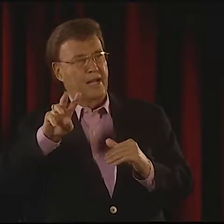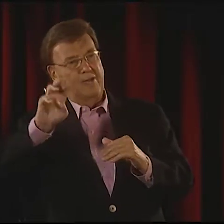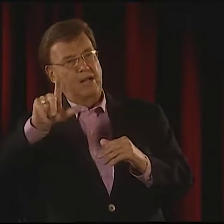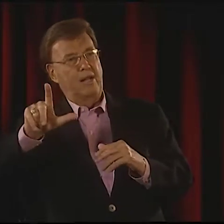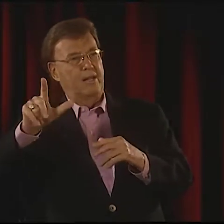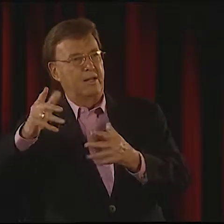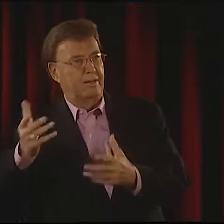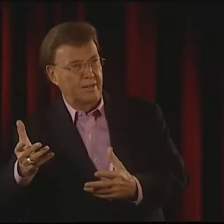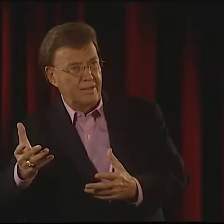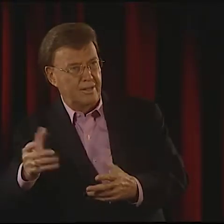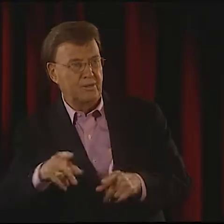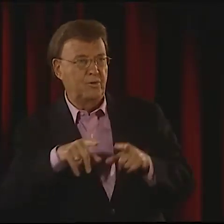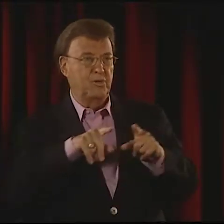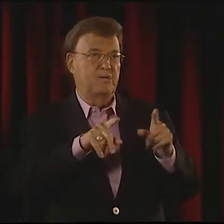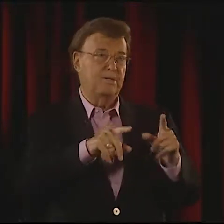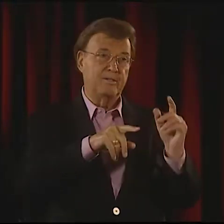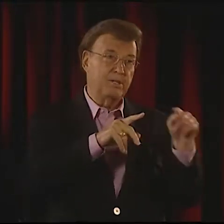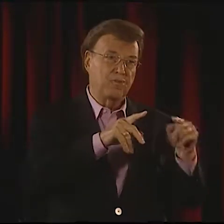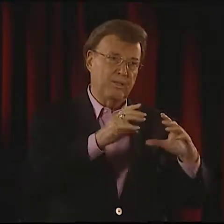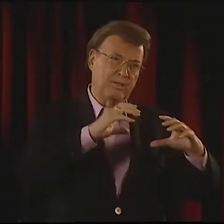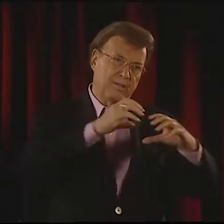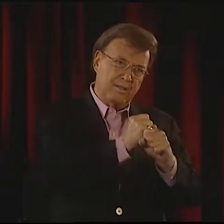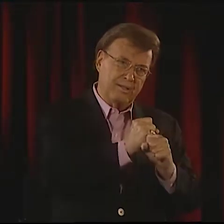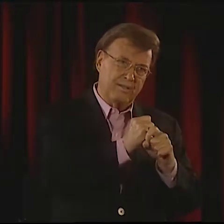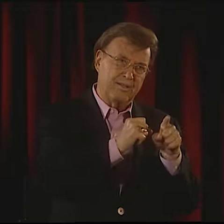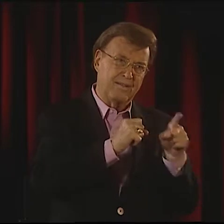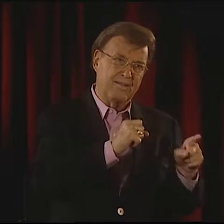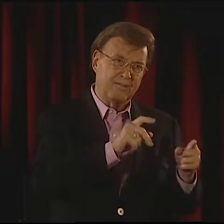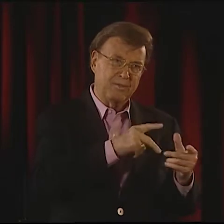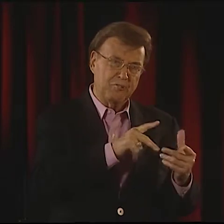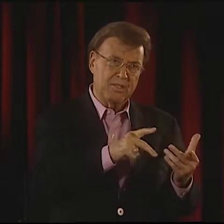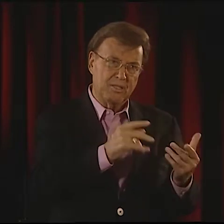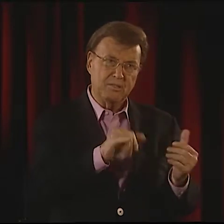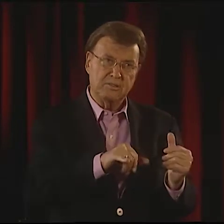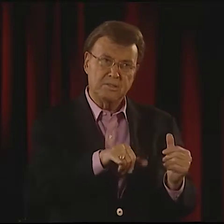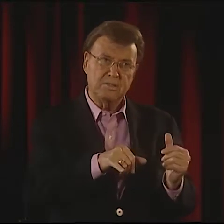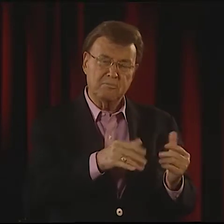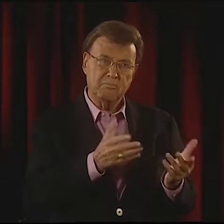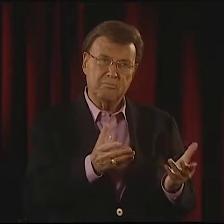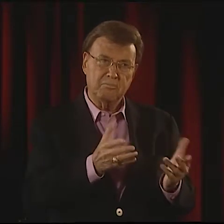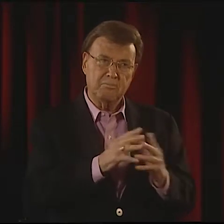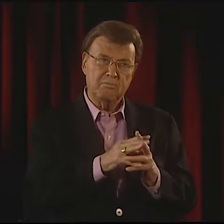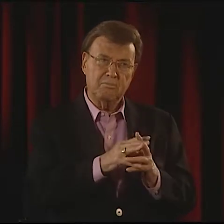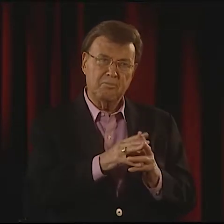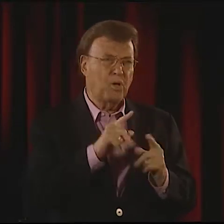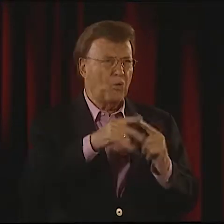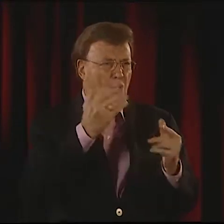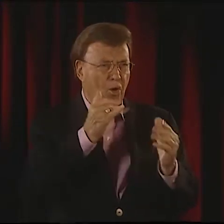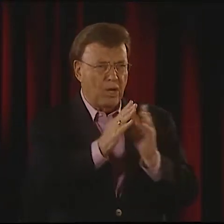IT'S KIND OF A LONG WAY. IT'S A NOVEL, I WOULD CALL A NARRATIVE,